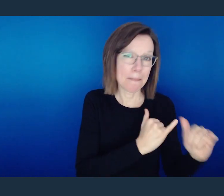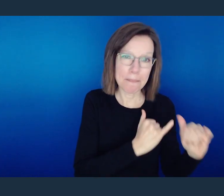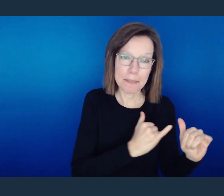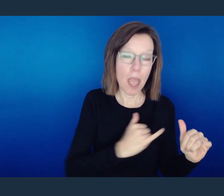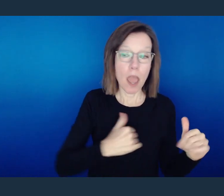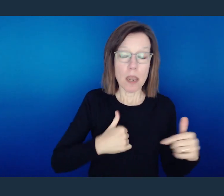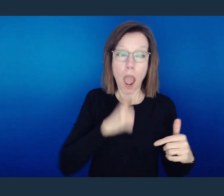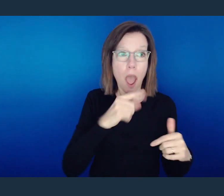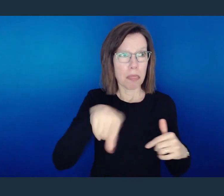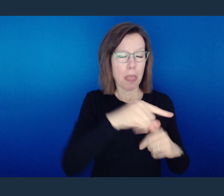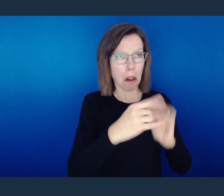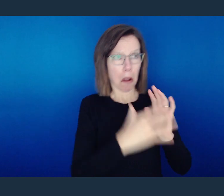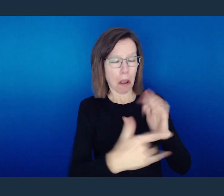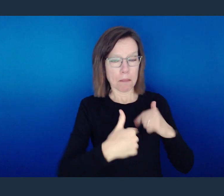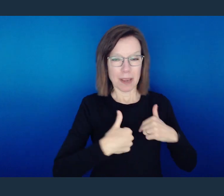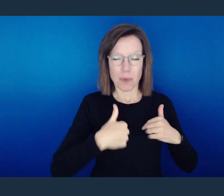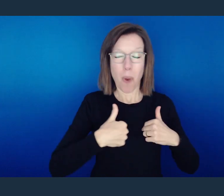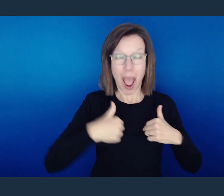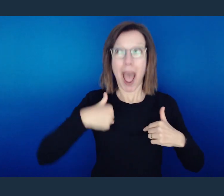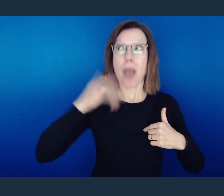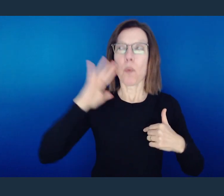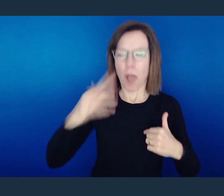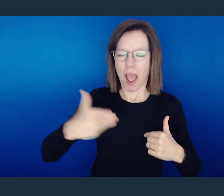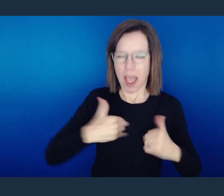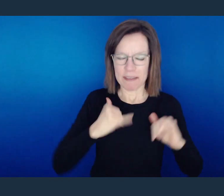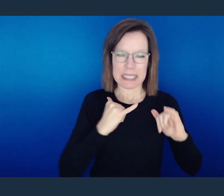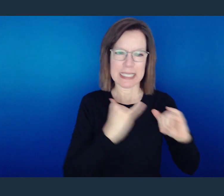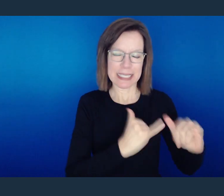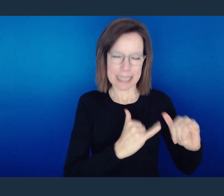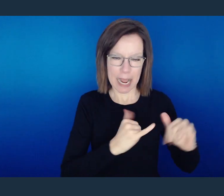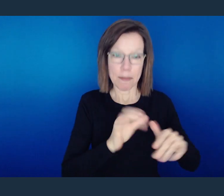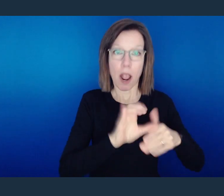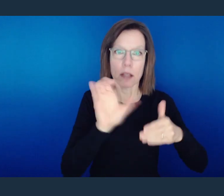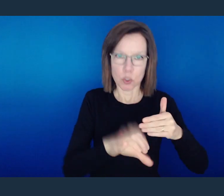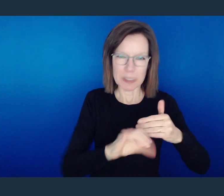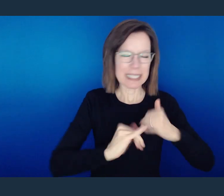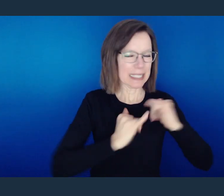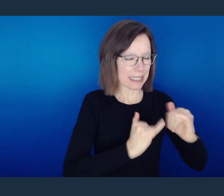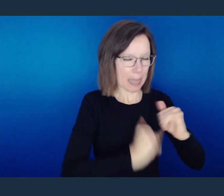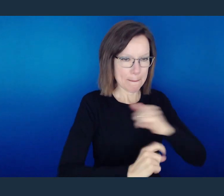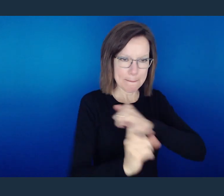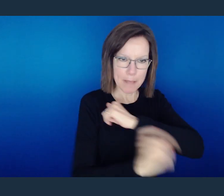And it's not victim like someone is doing you wrong, but you will be subject to the same consequences.